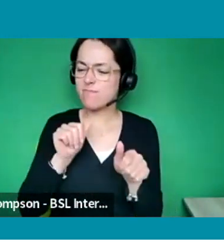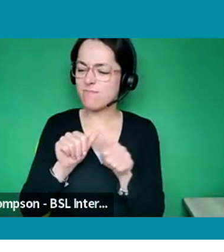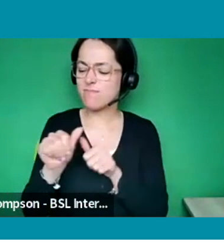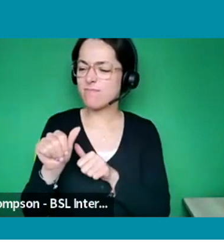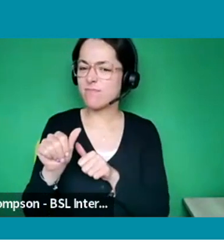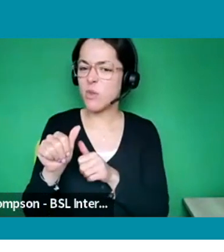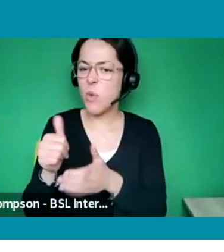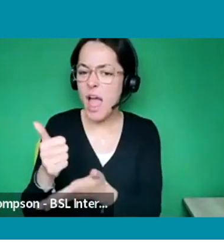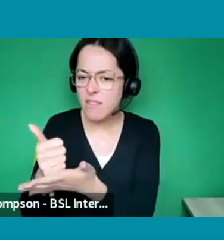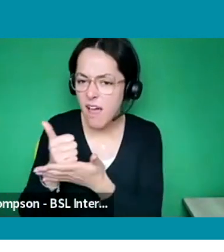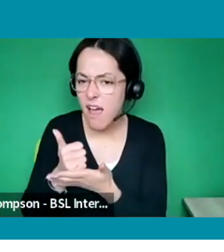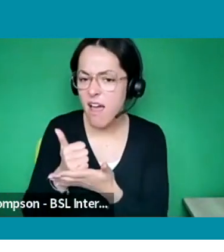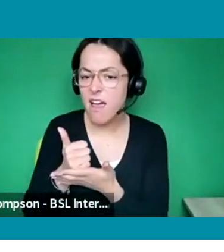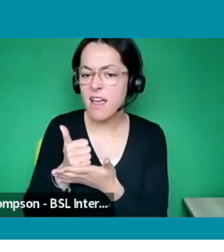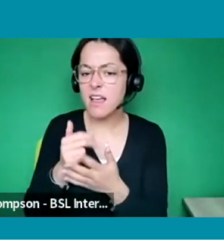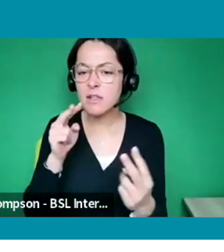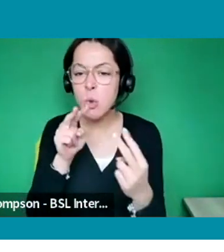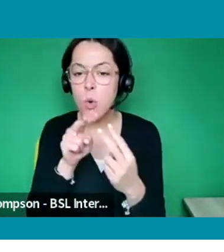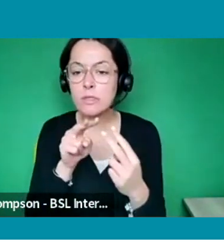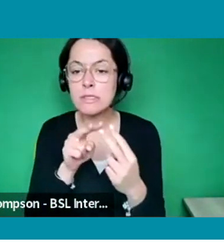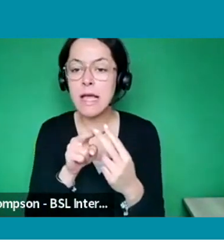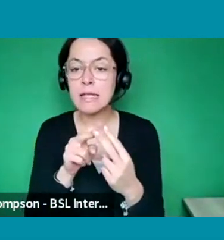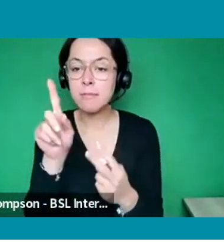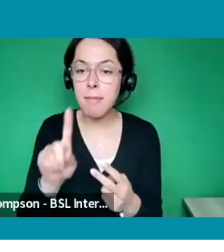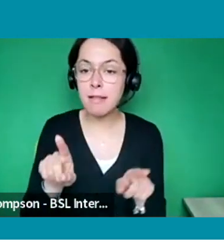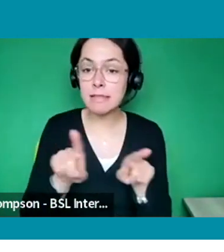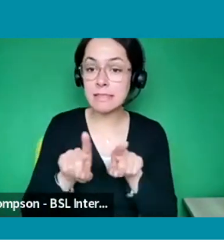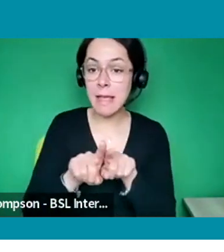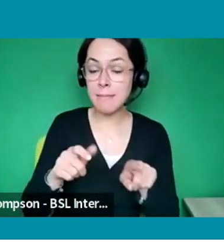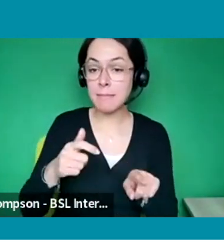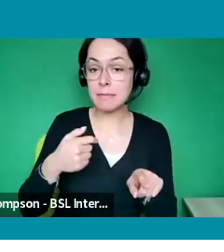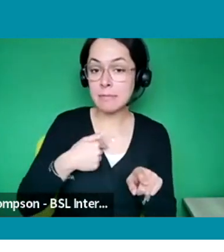to people like myself and Lauren and talent teams of shows you want to work on asking